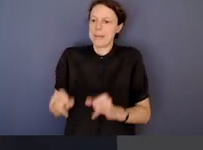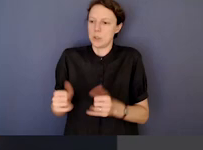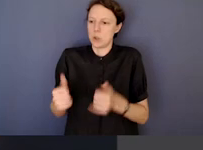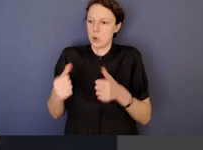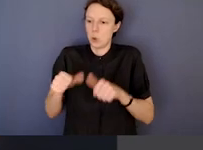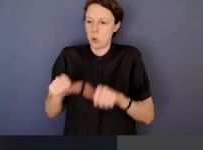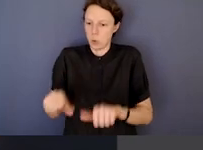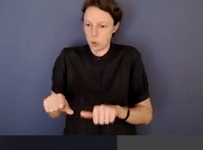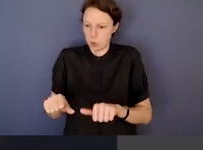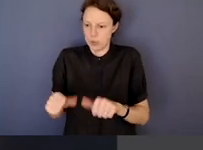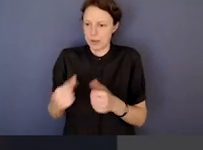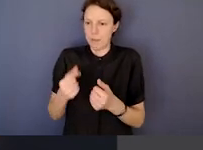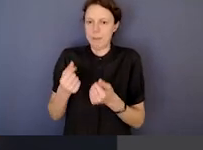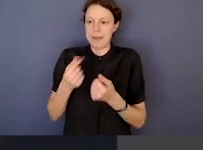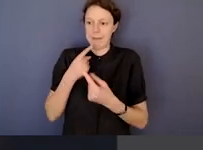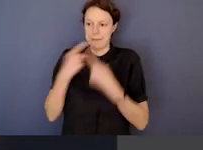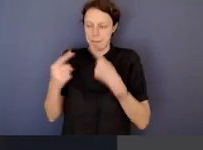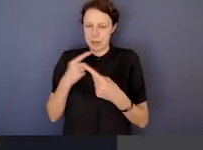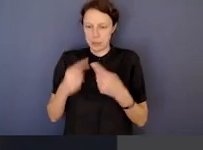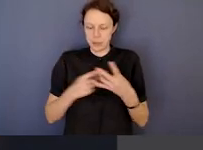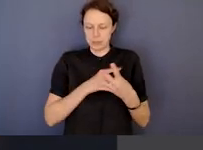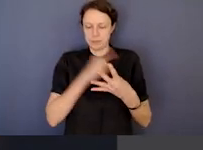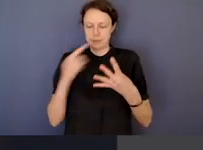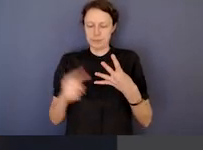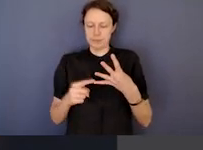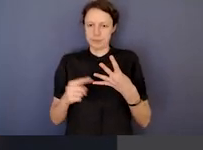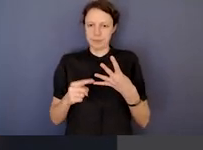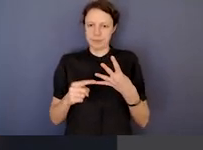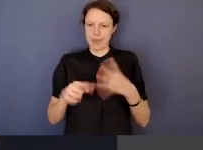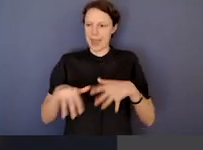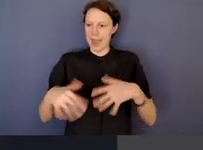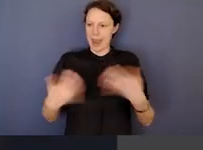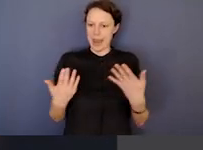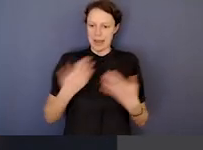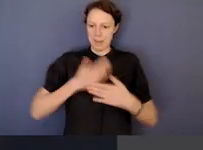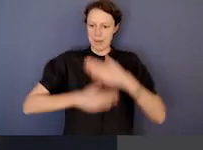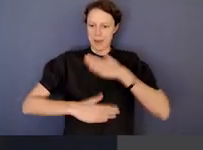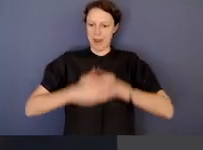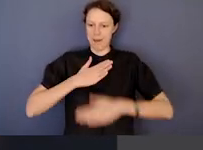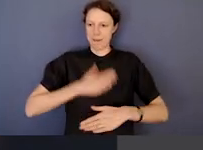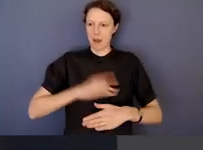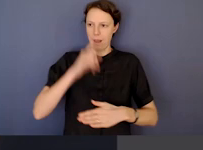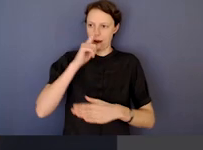And the fourth is conduct by any person that could affect the honest and impartial